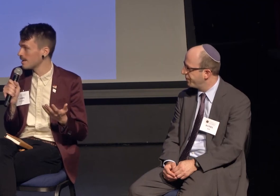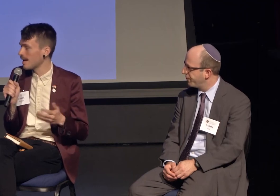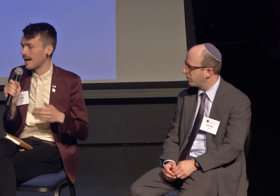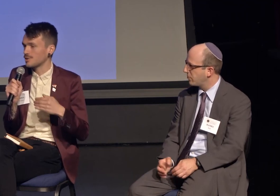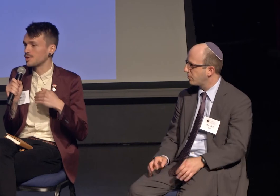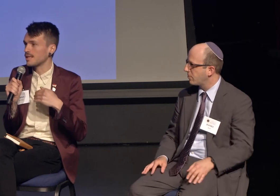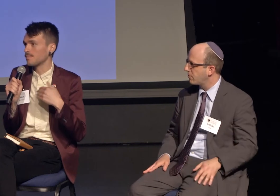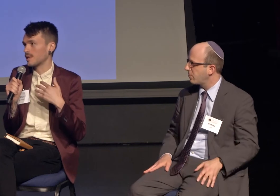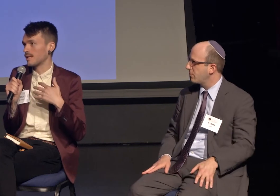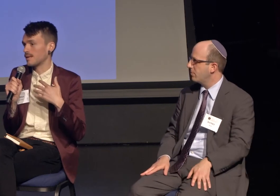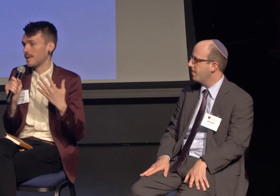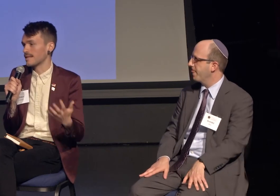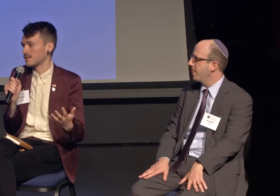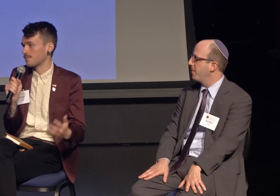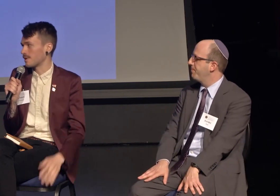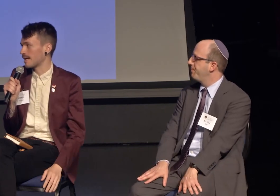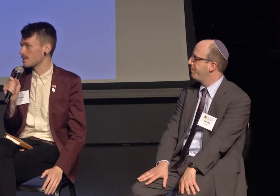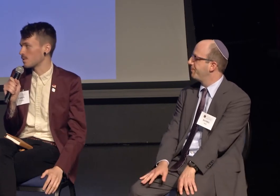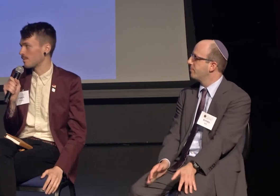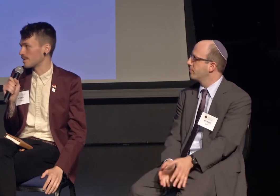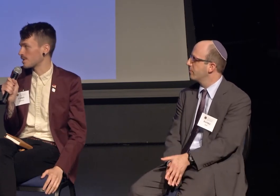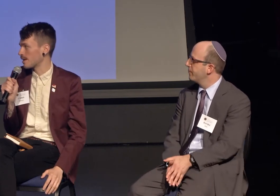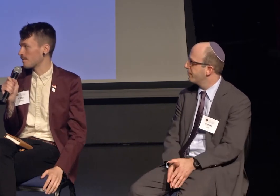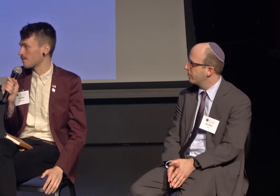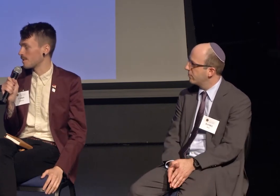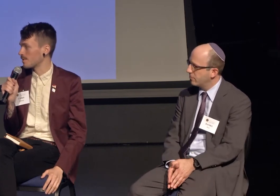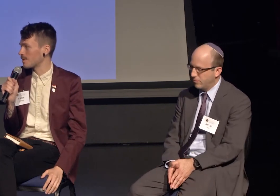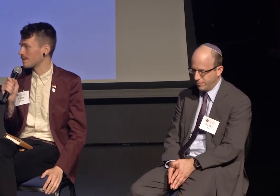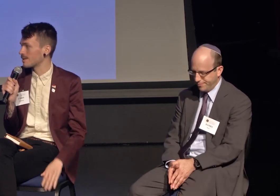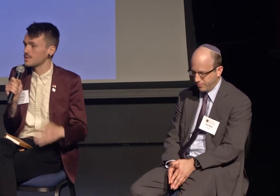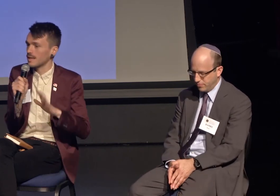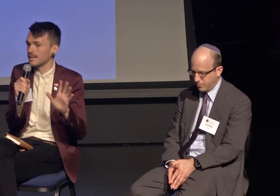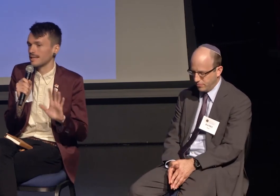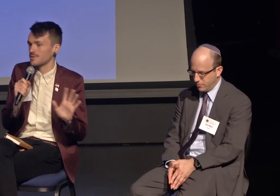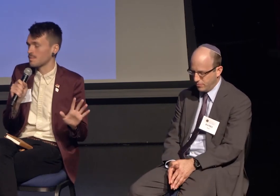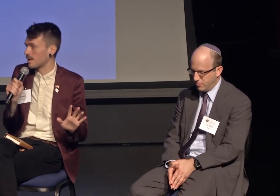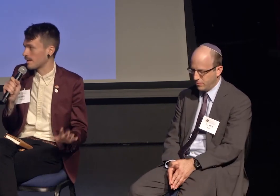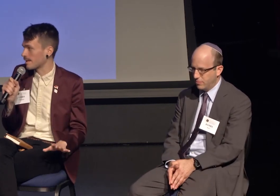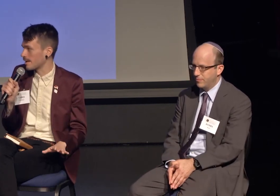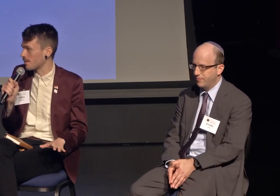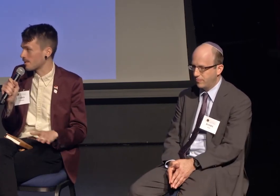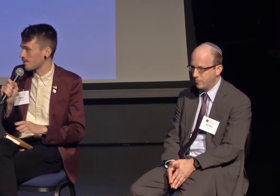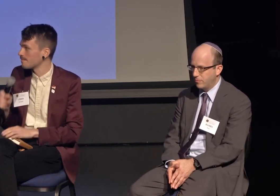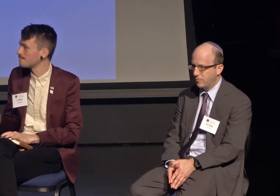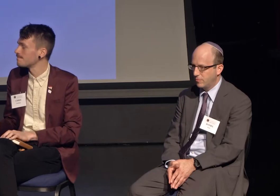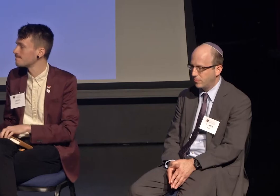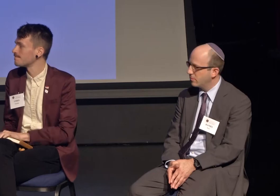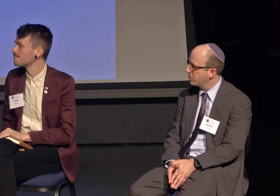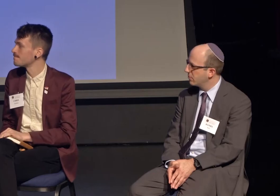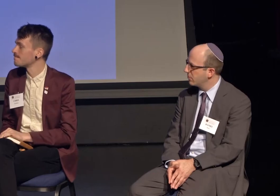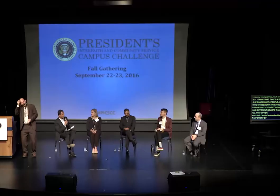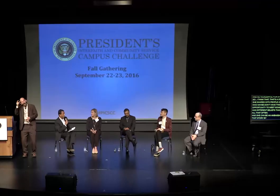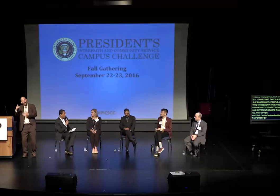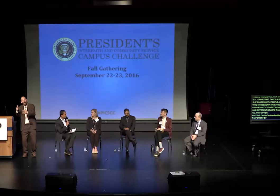And she can be an ambassador for that story by sharing it with people around her. I think that's one thing you can do. That's terrific.